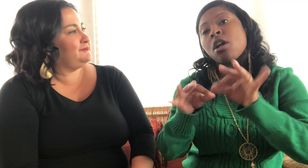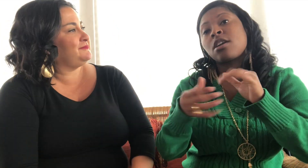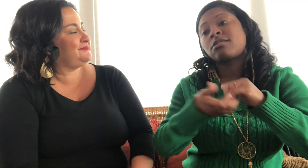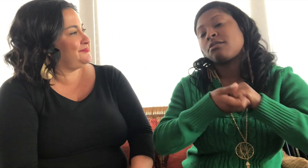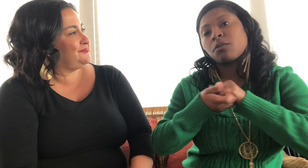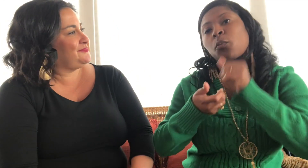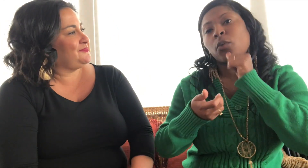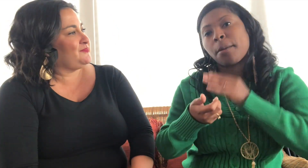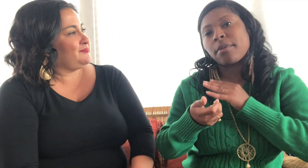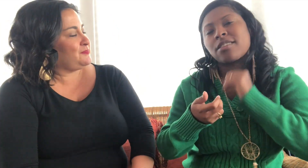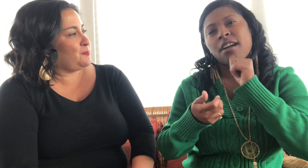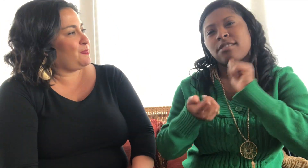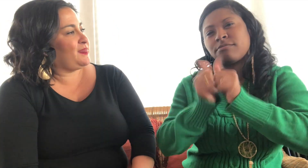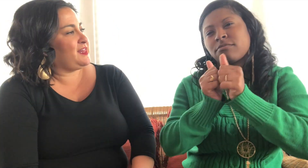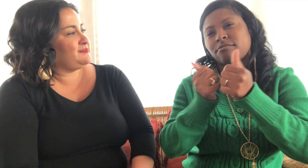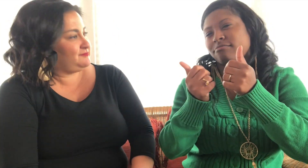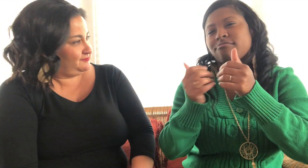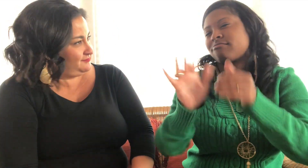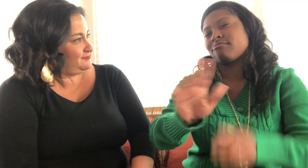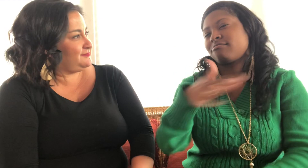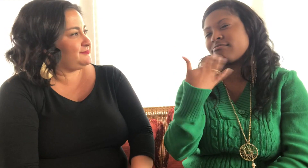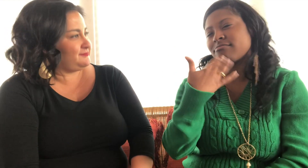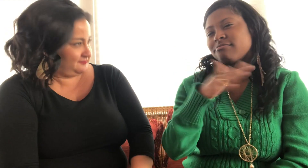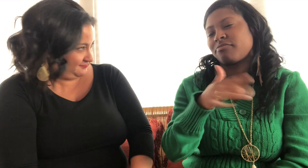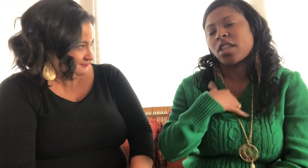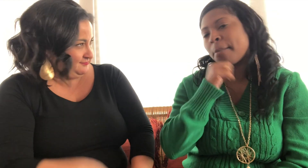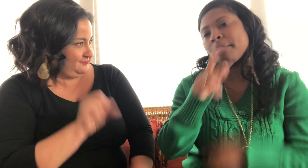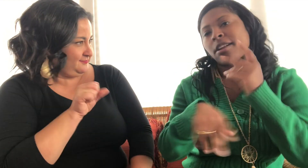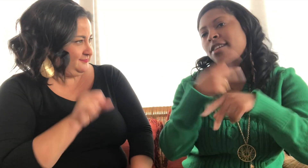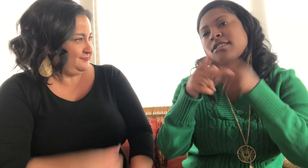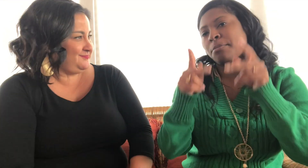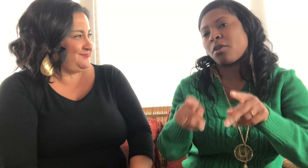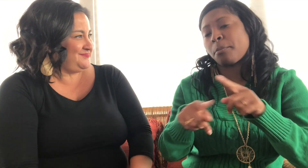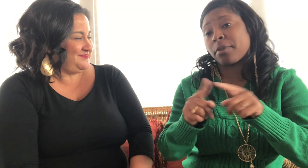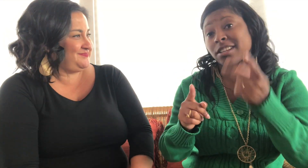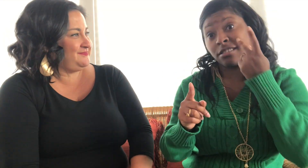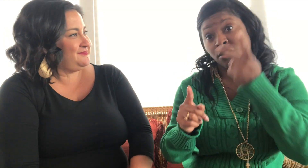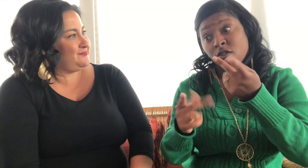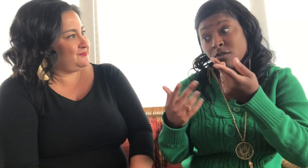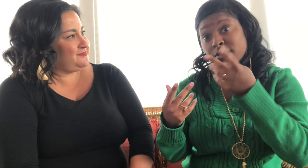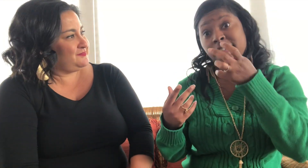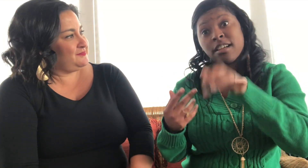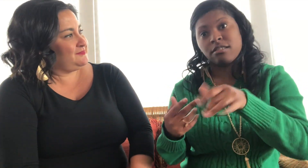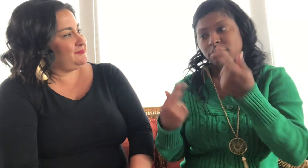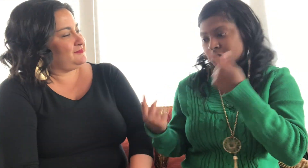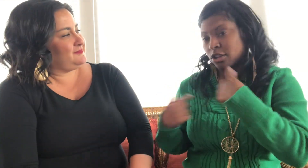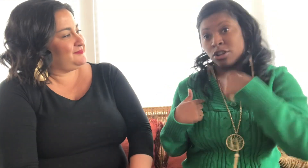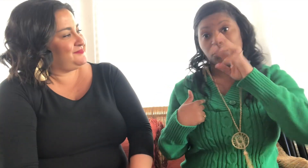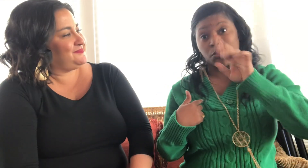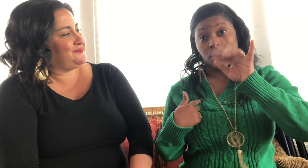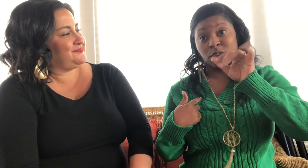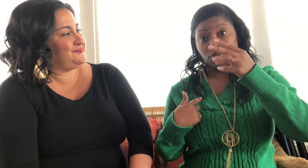It's important for women to work together and not compete against each other. Don't. I'm not that kind of person. But hey, look at this, I have a show,